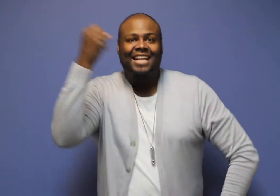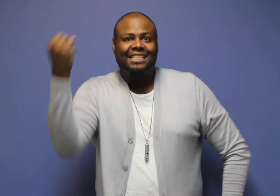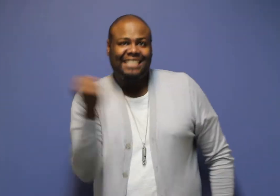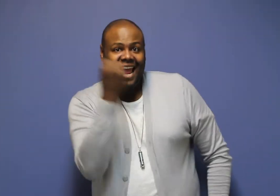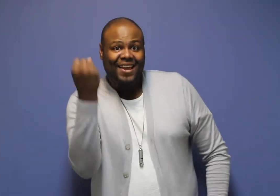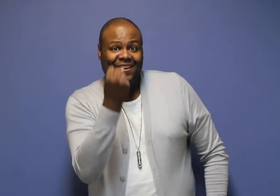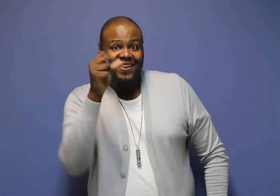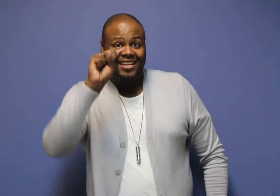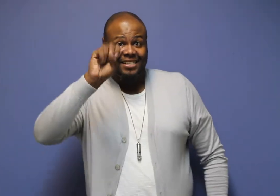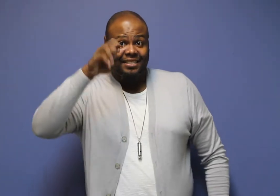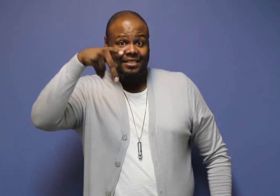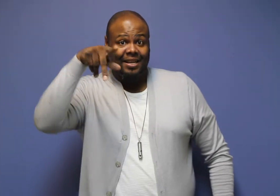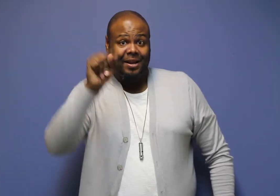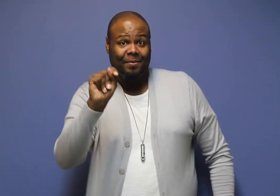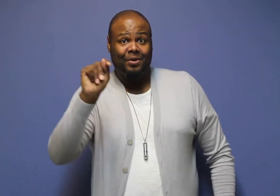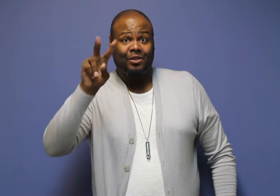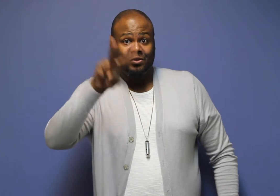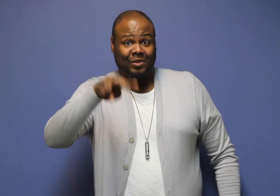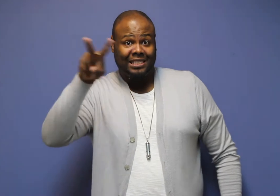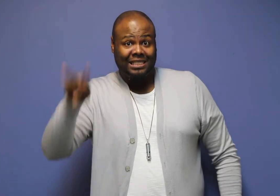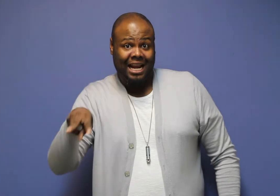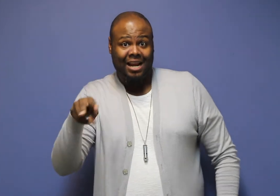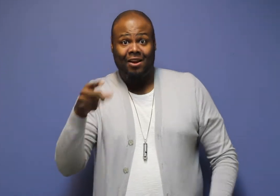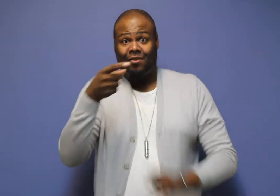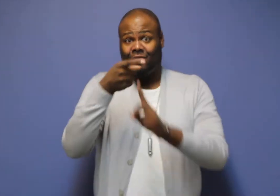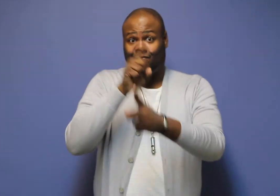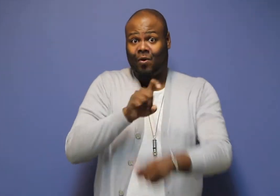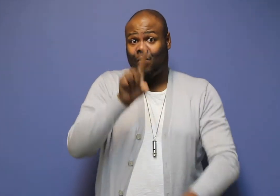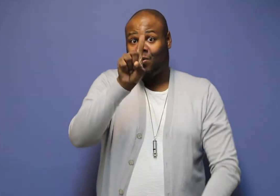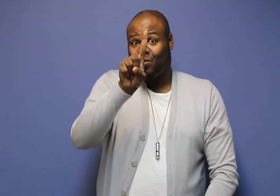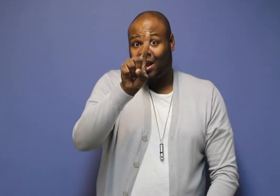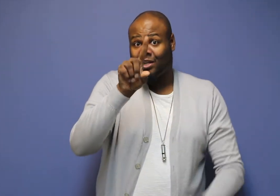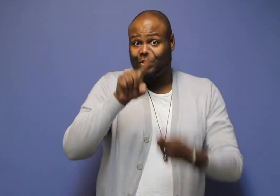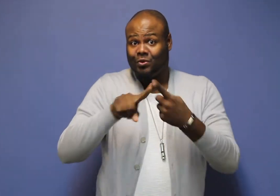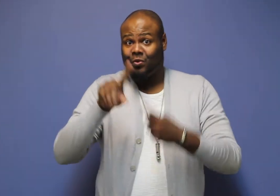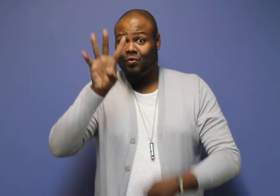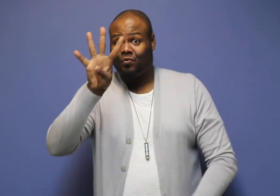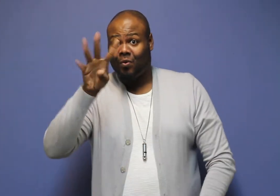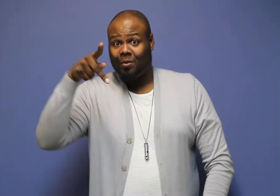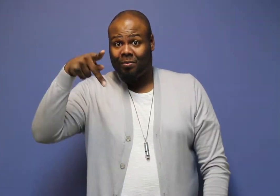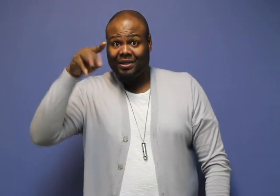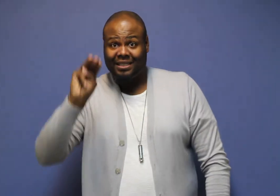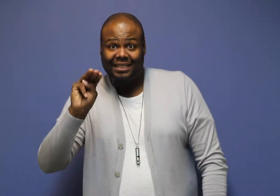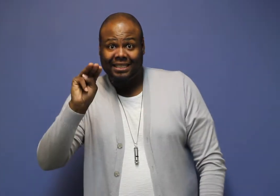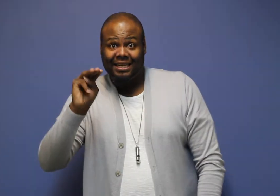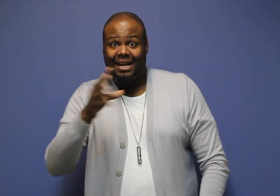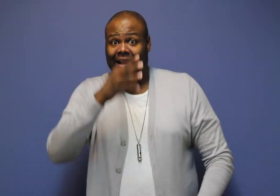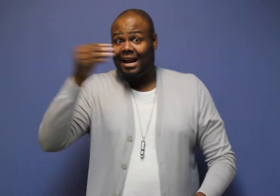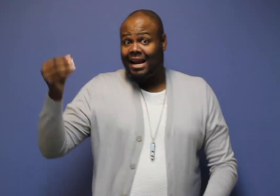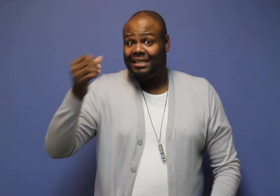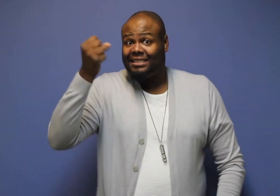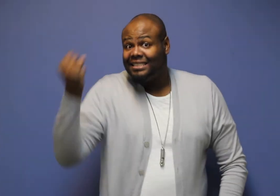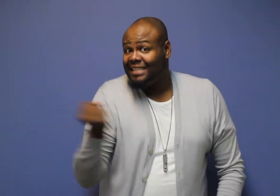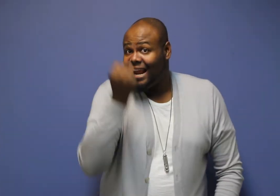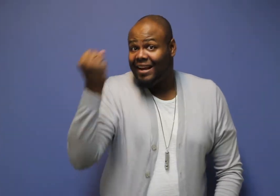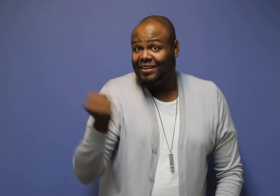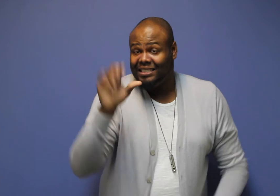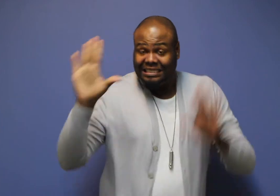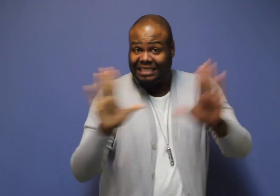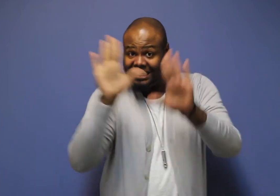Saturday, September 22nd, 1:00pm-4:00pm